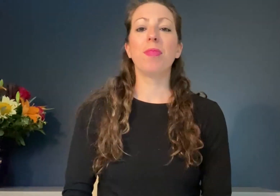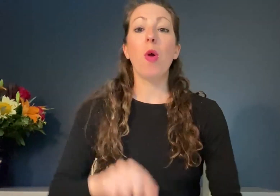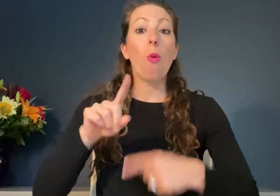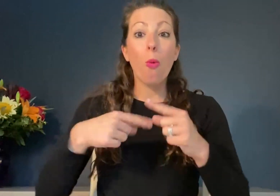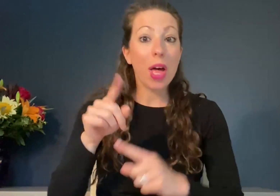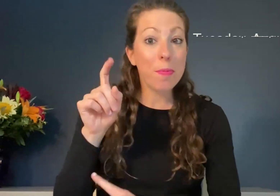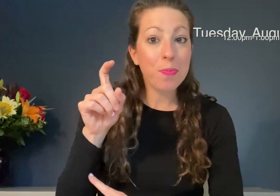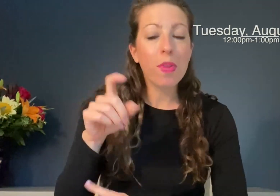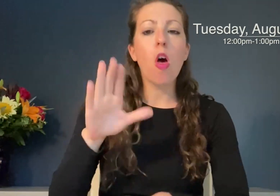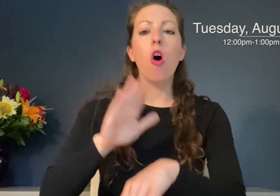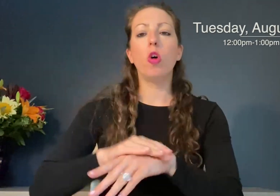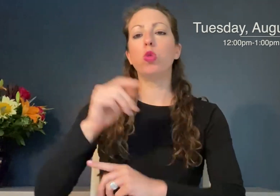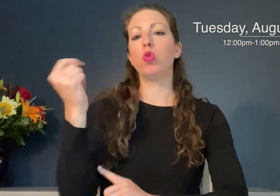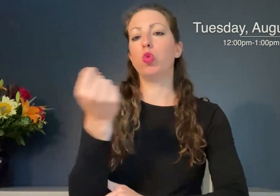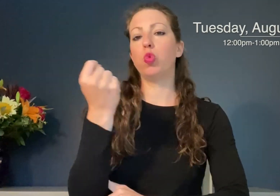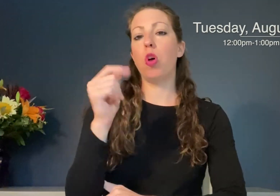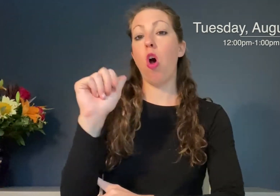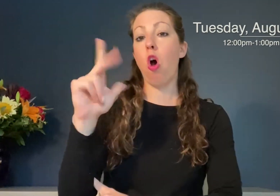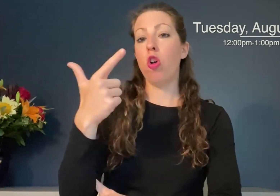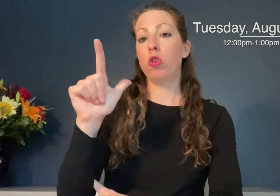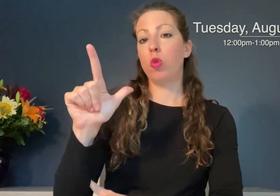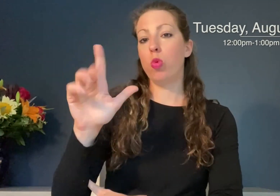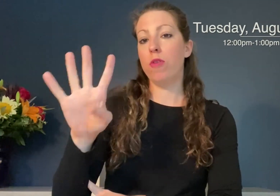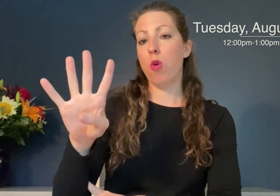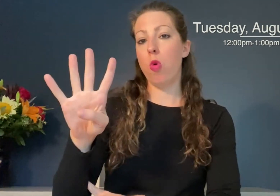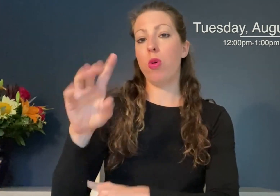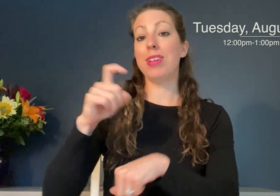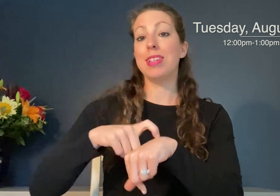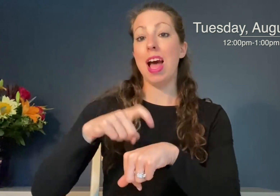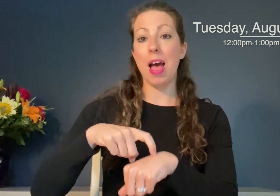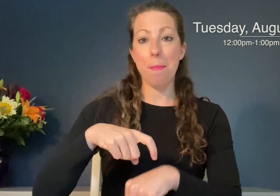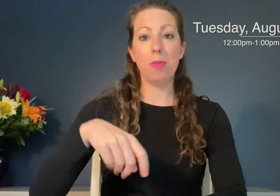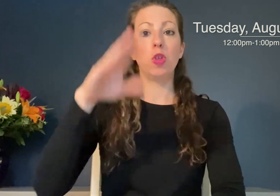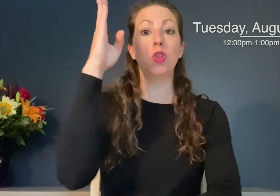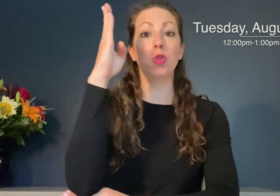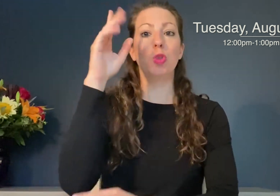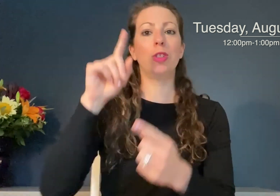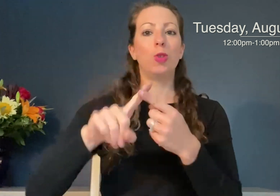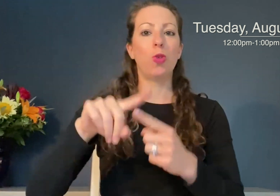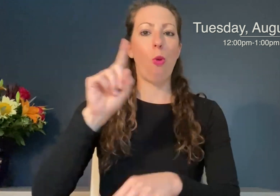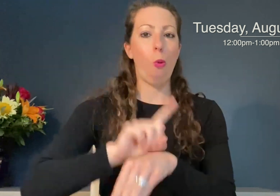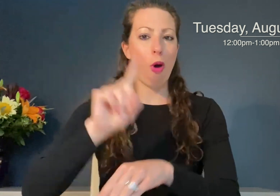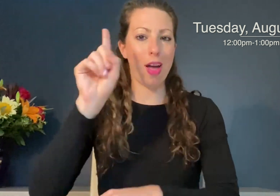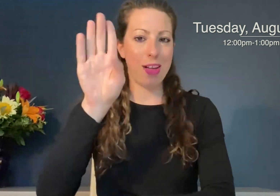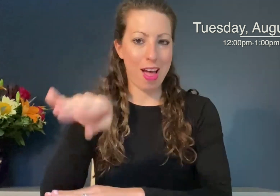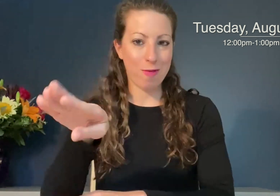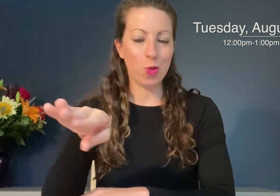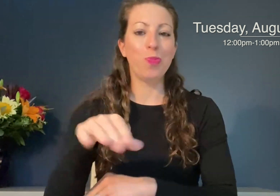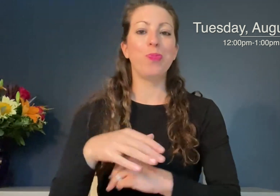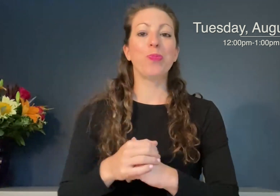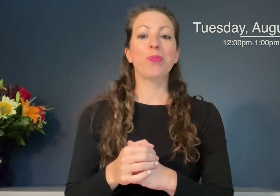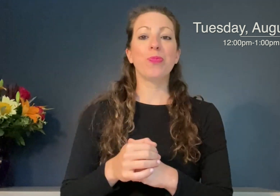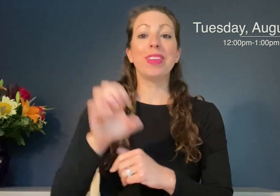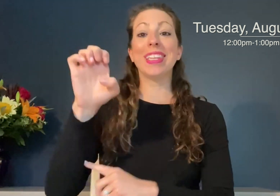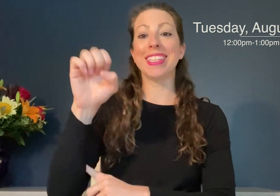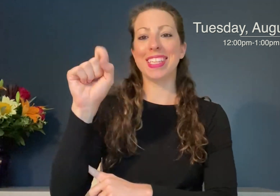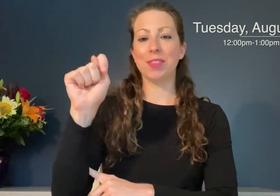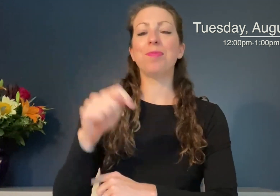When? Tuesday August 24th from 12pm-1pm EST.